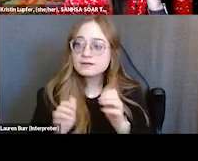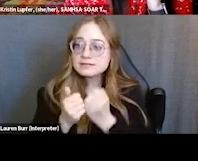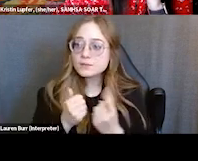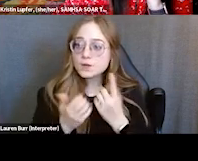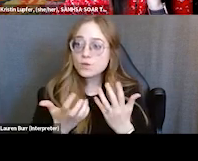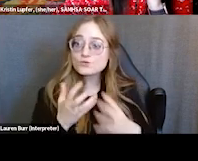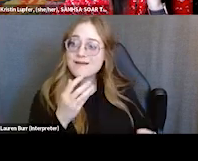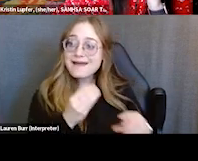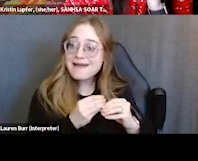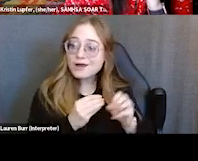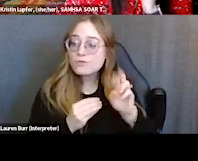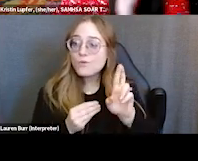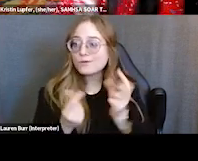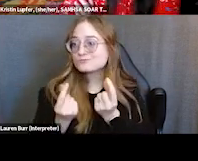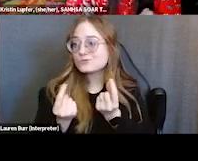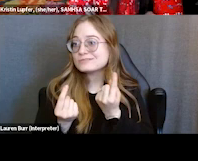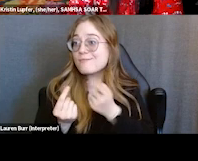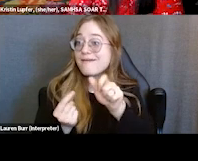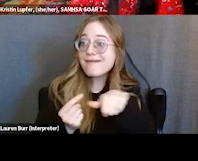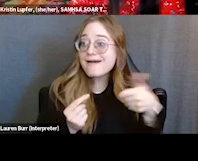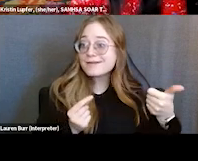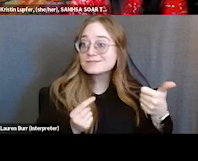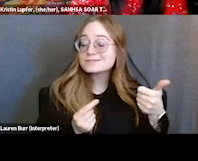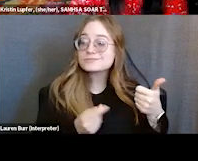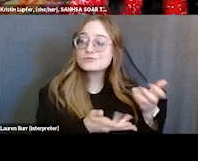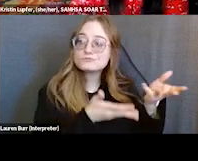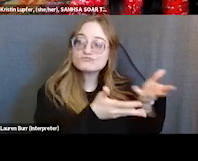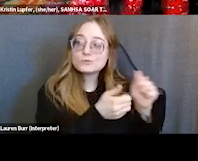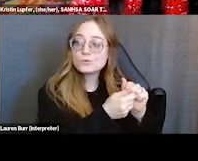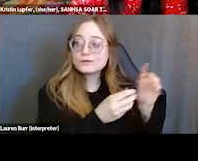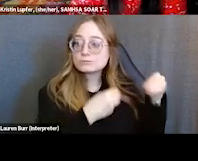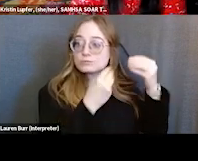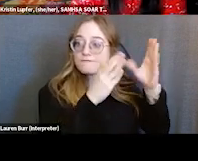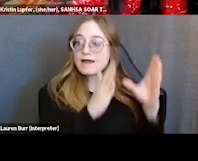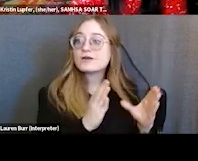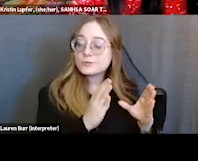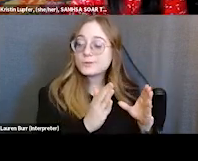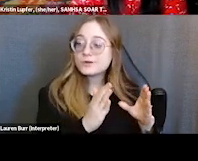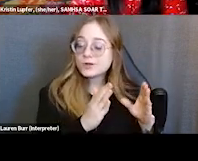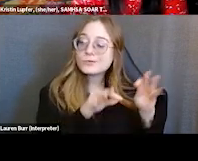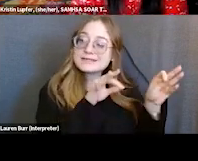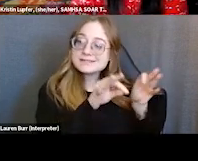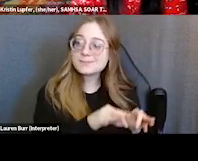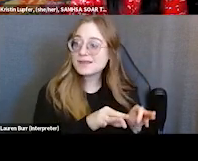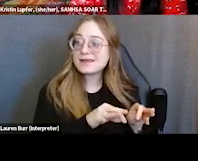to kinda identify, you know, points of leverage to help get support for claimants?